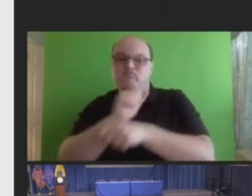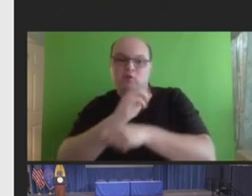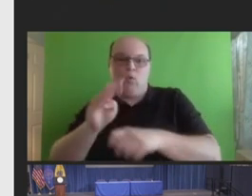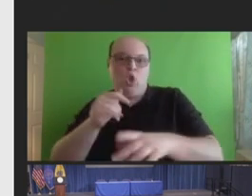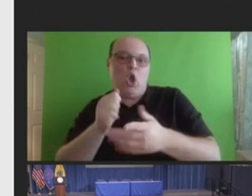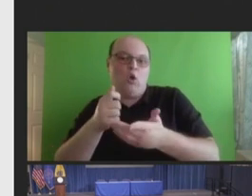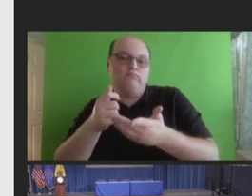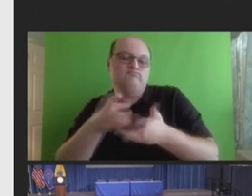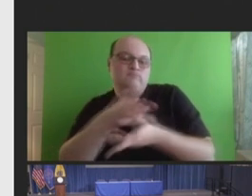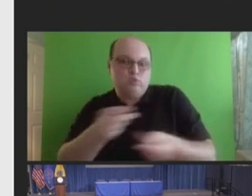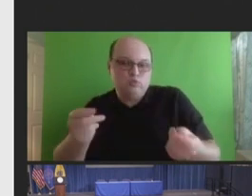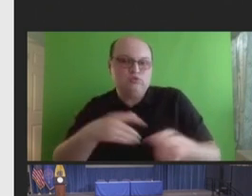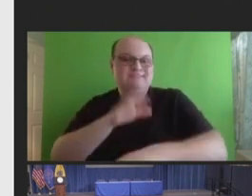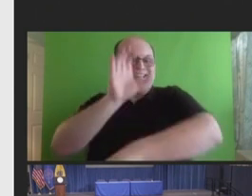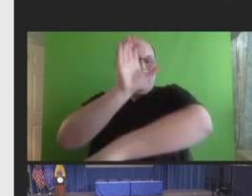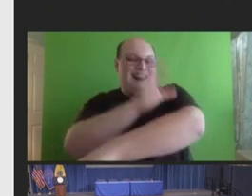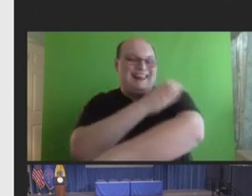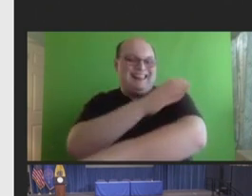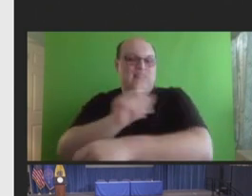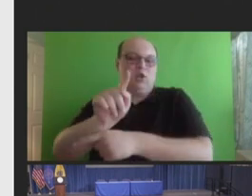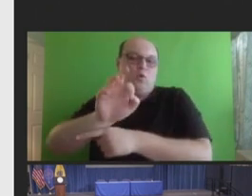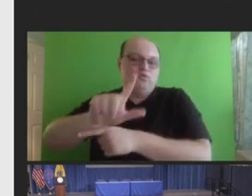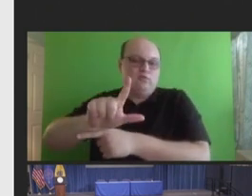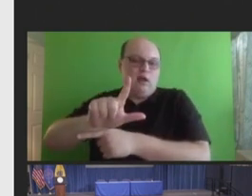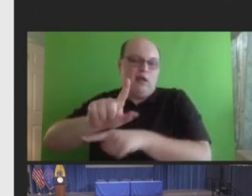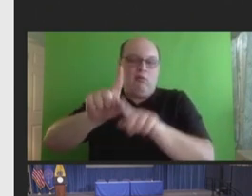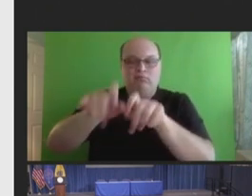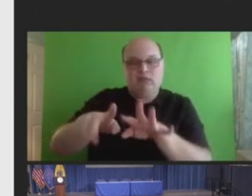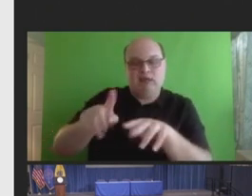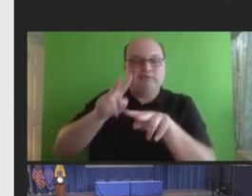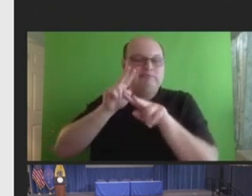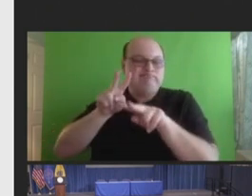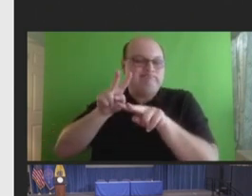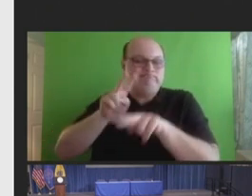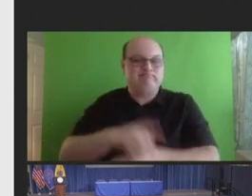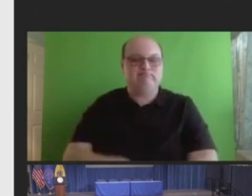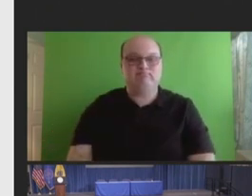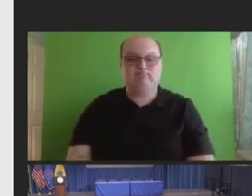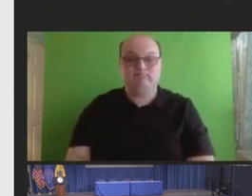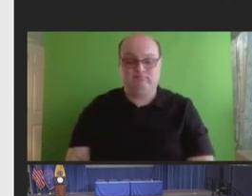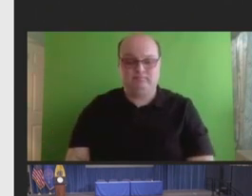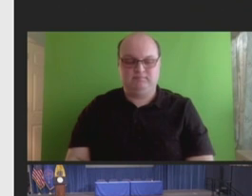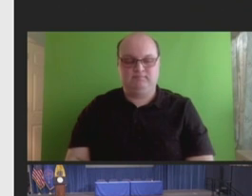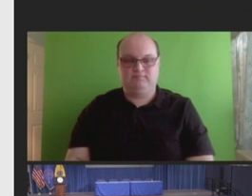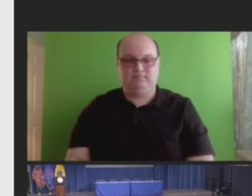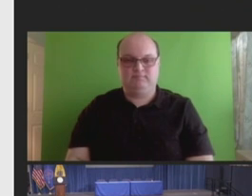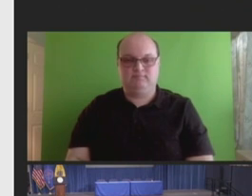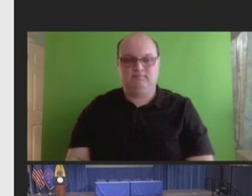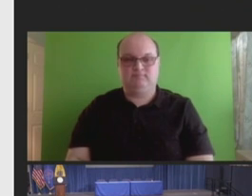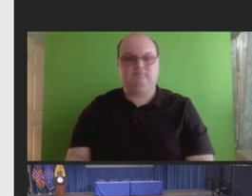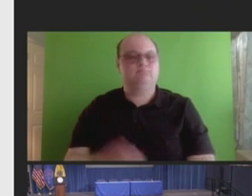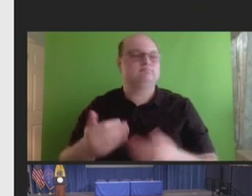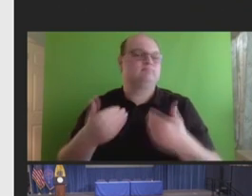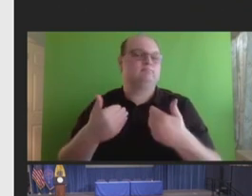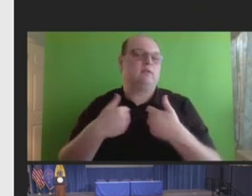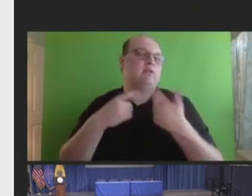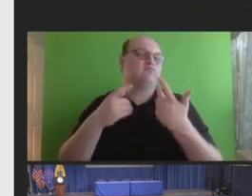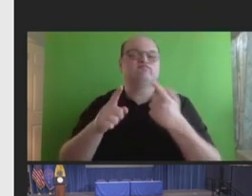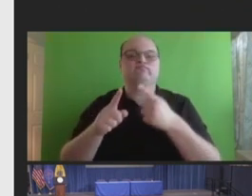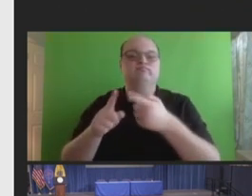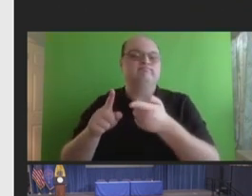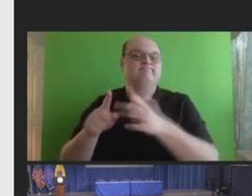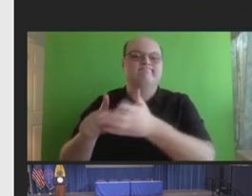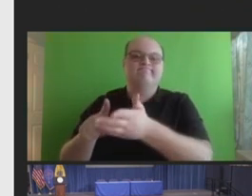and clinical trial design. And we've had a series of discussions on the report outline,